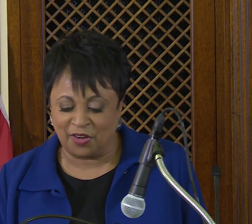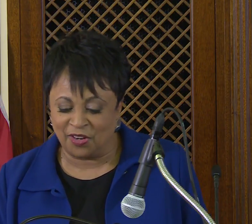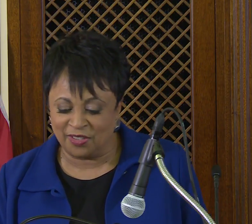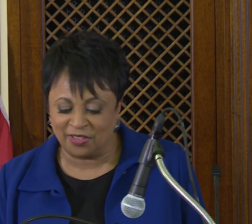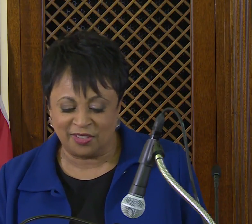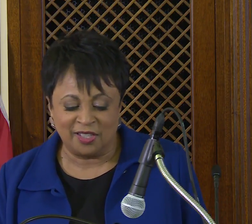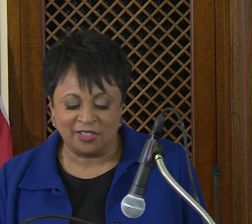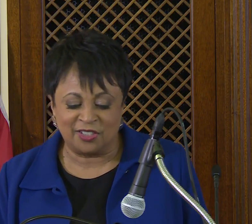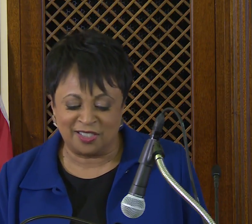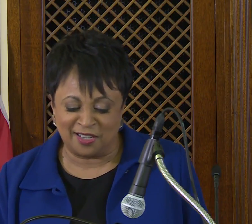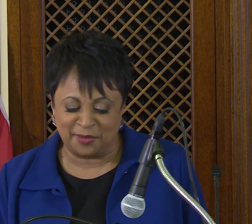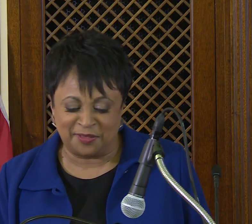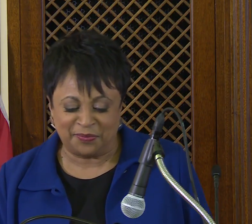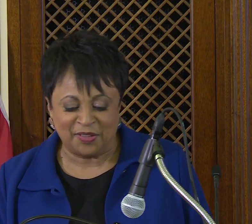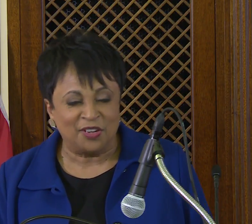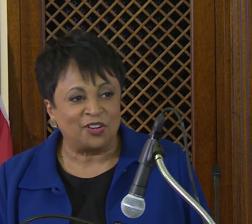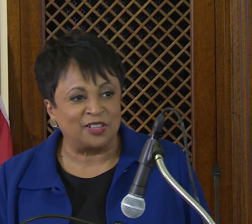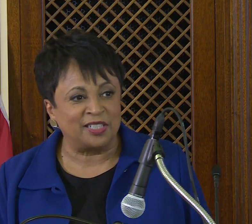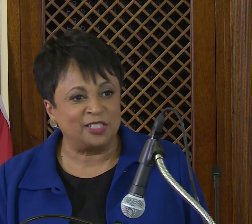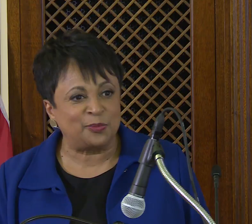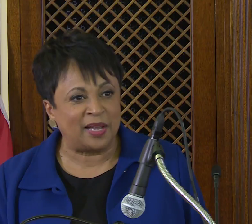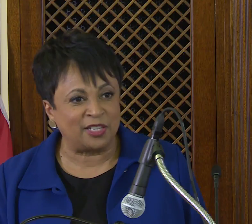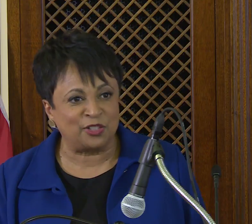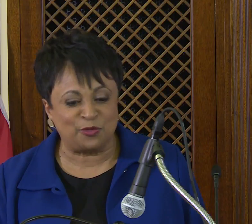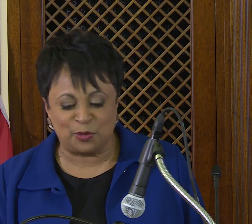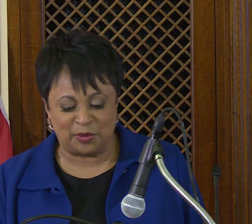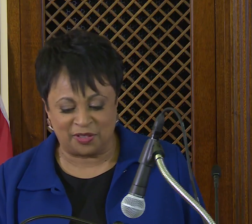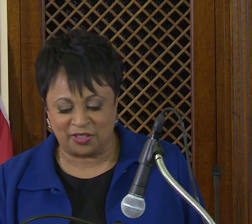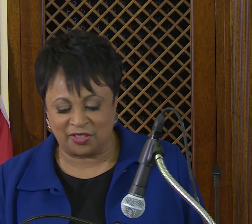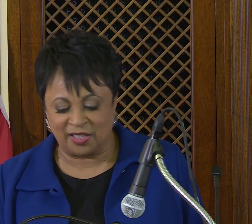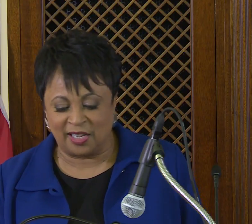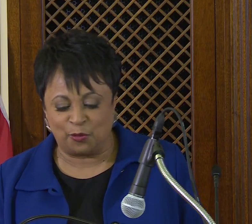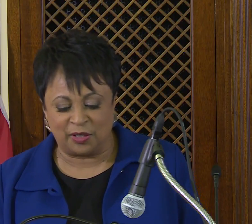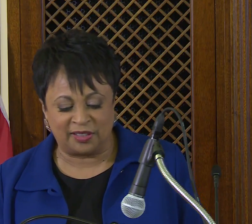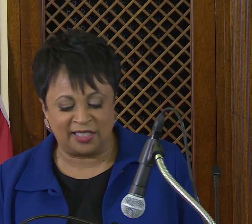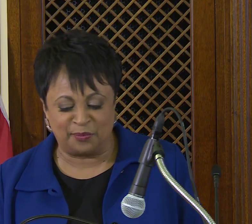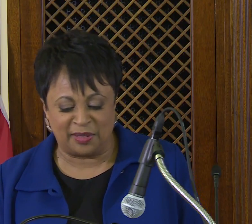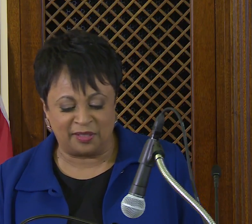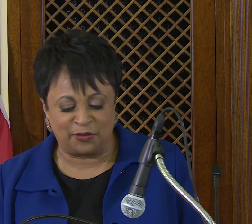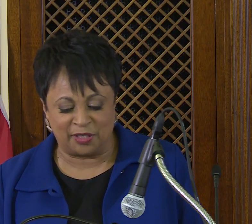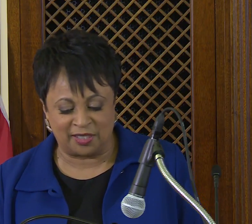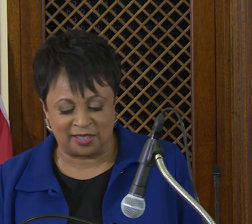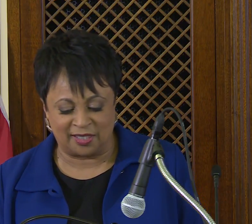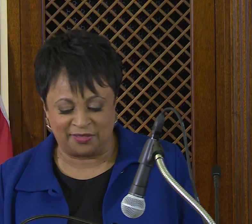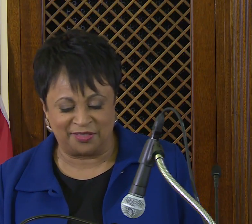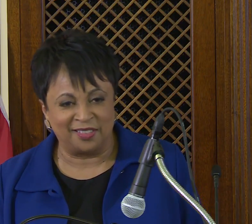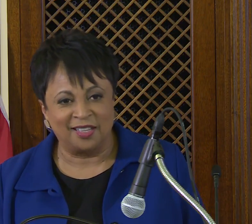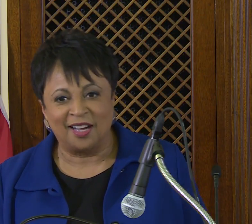August Shitama, on his passion for books and what they have meant for his life.